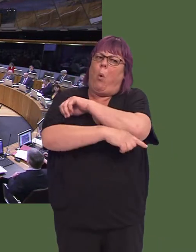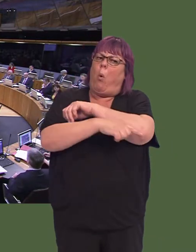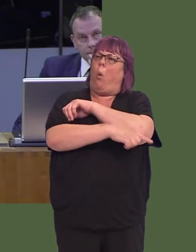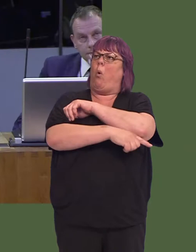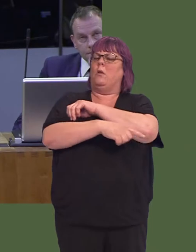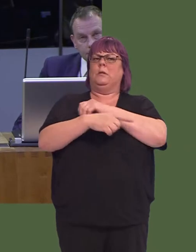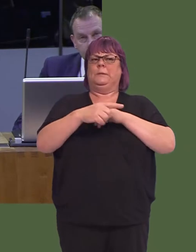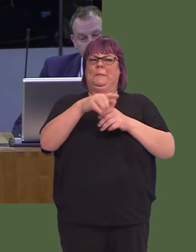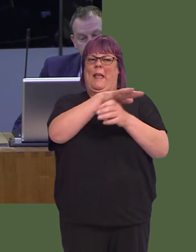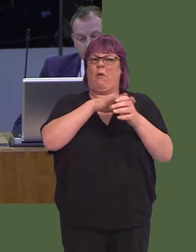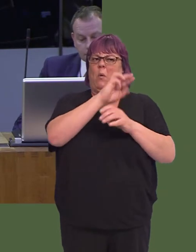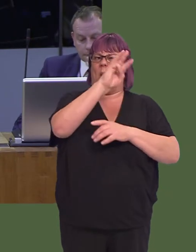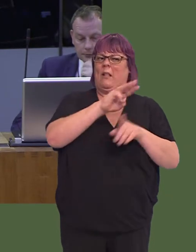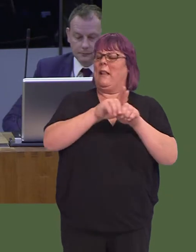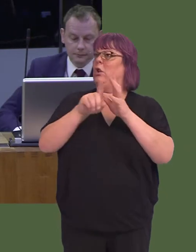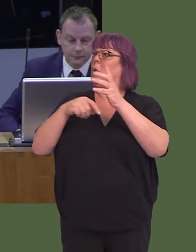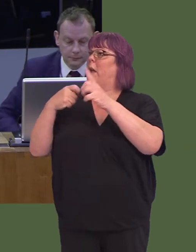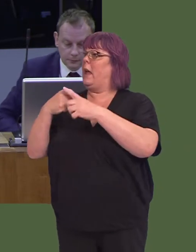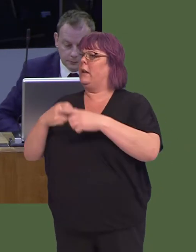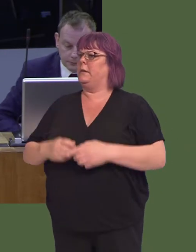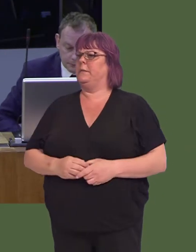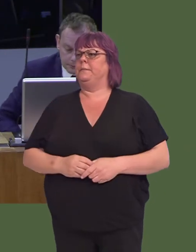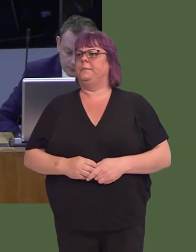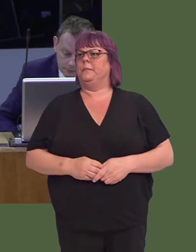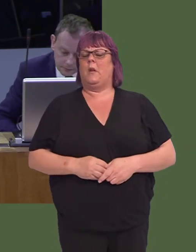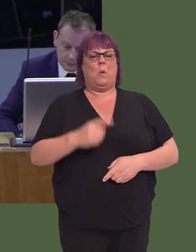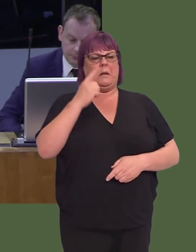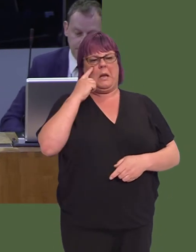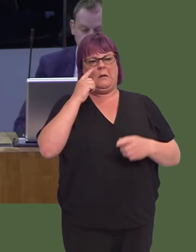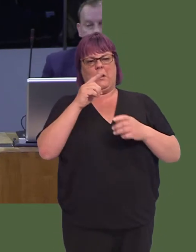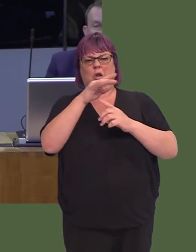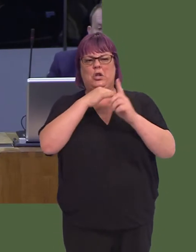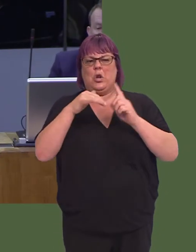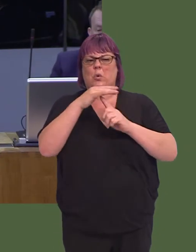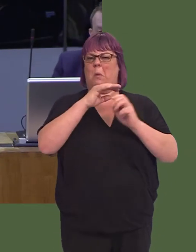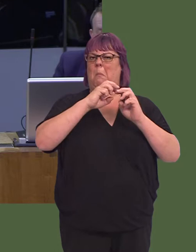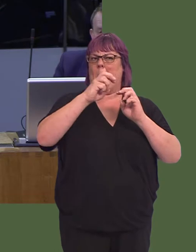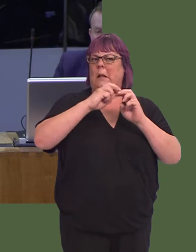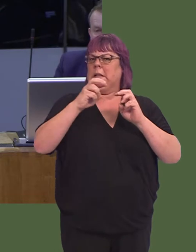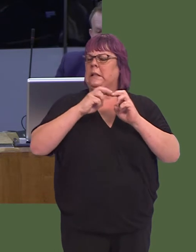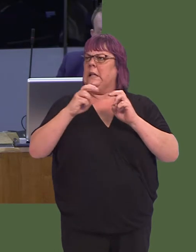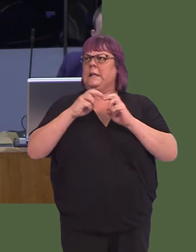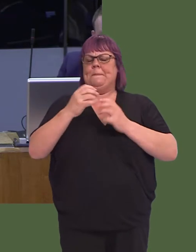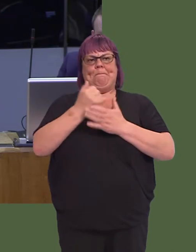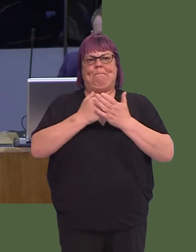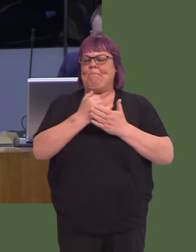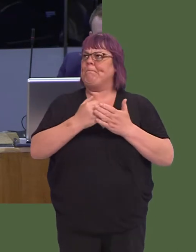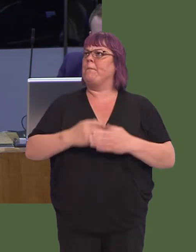The Social Mobility Commission also ranks Port Talbot as the worst area in Wales for social mobility.